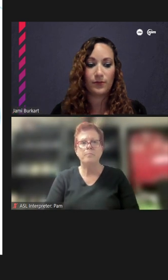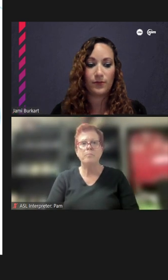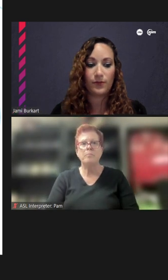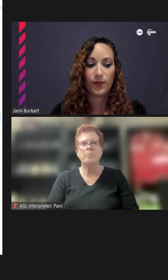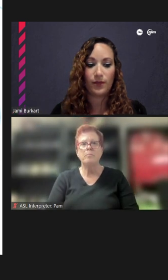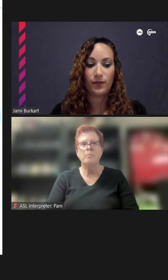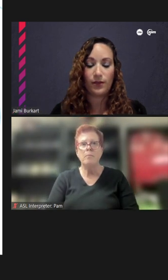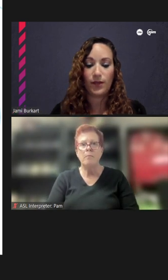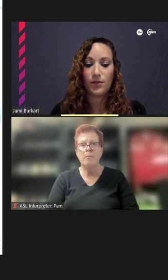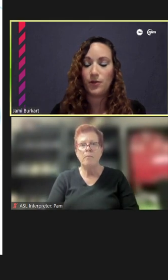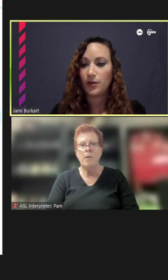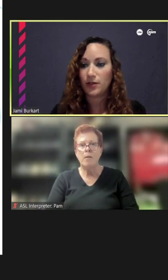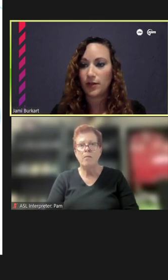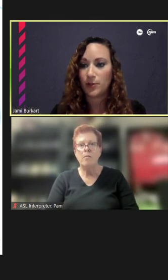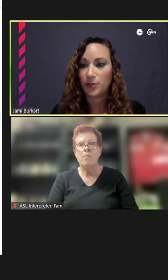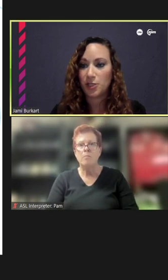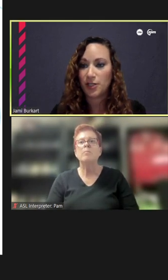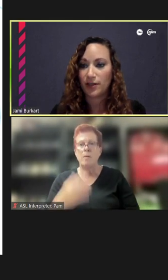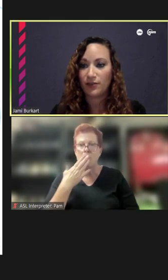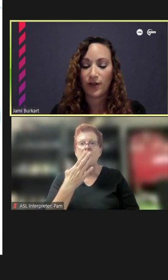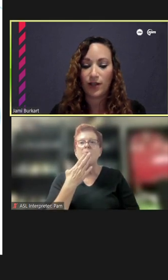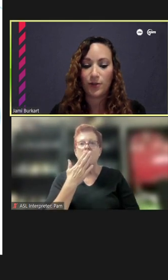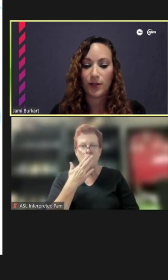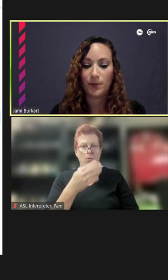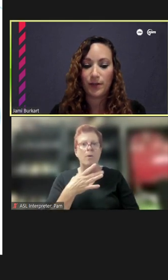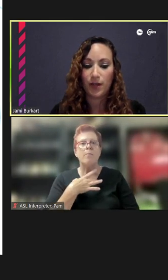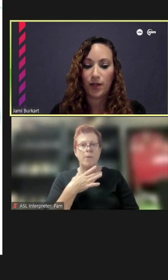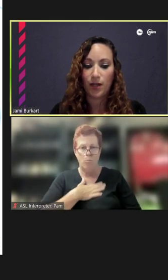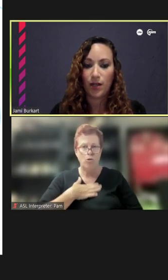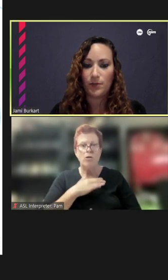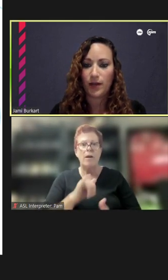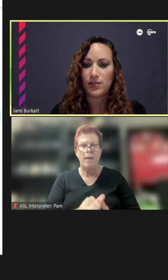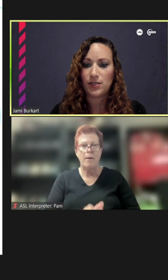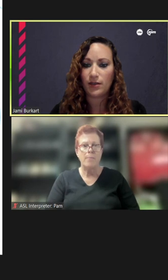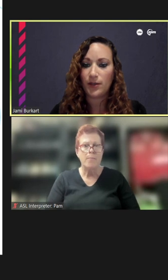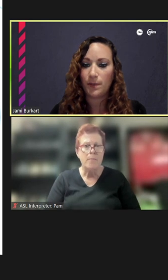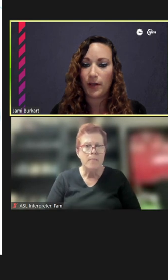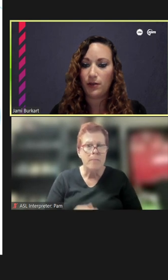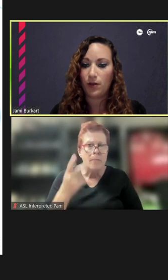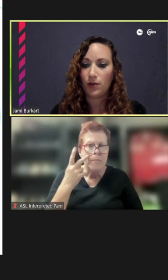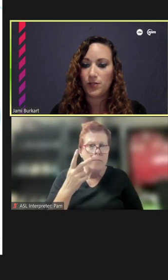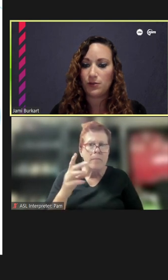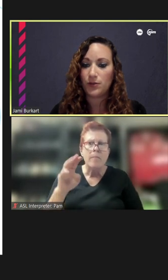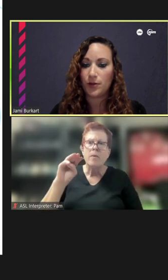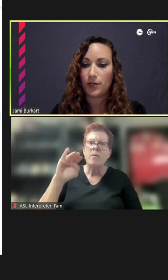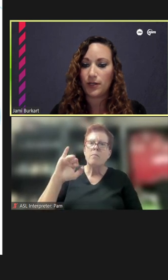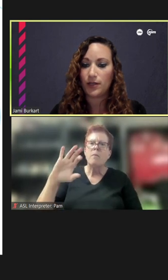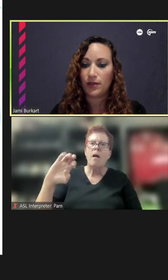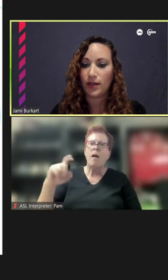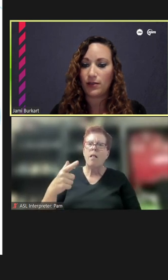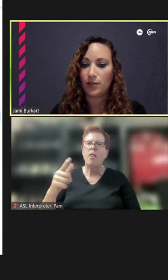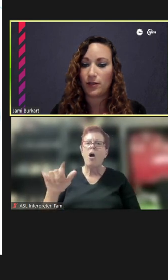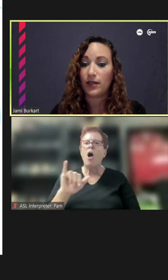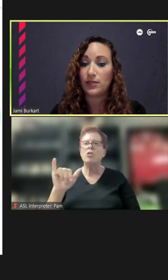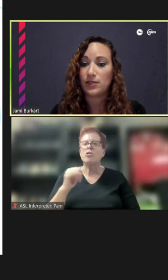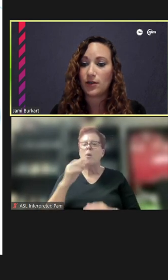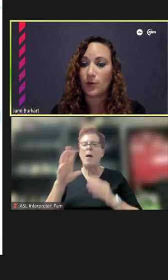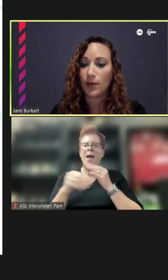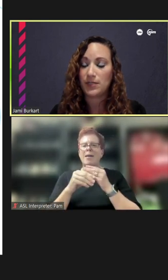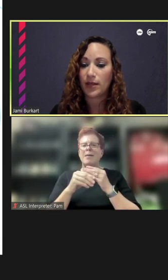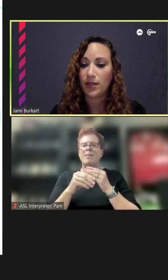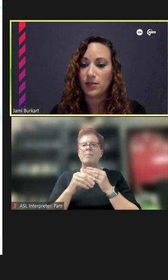thank you. I appreciate that follow-up. I saw that Michael also noted that there is a website